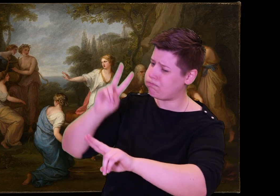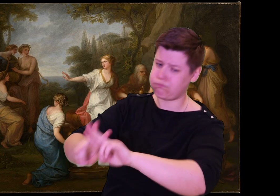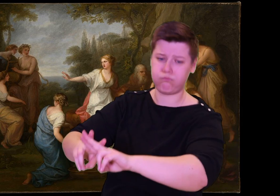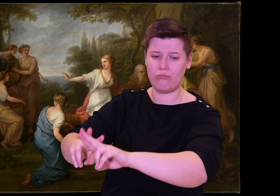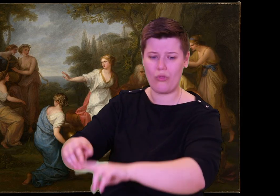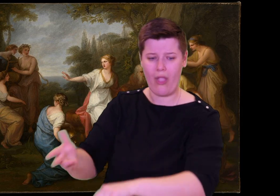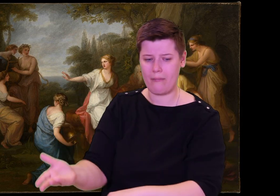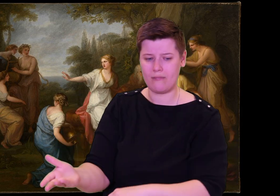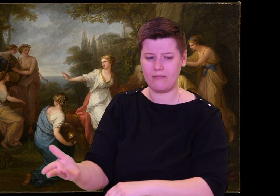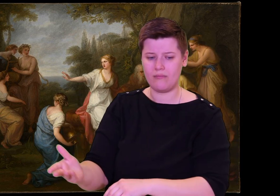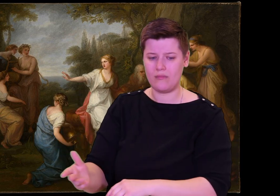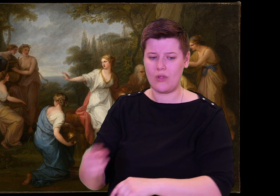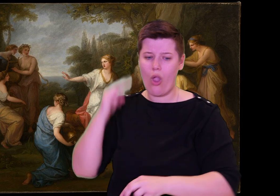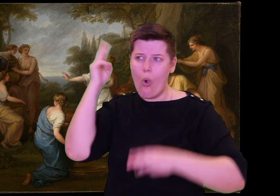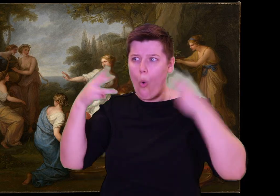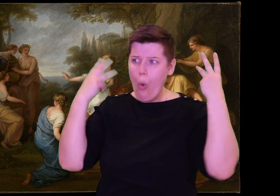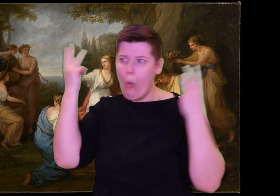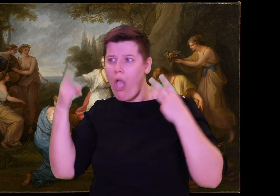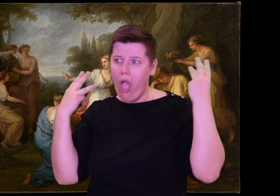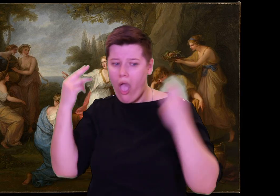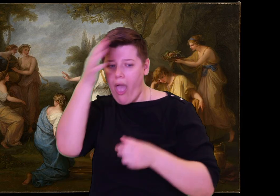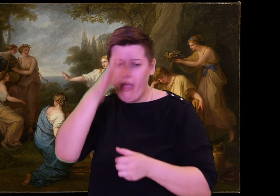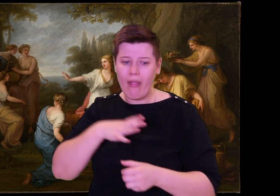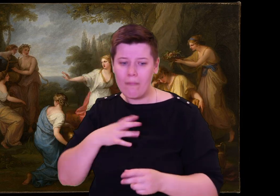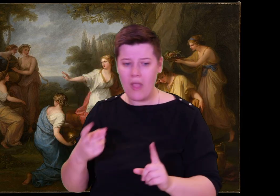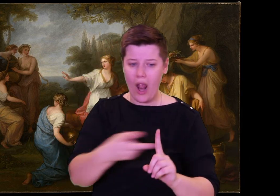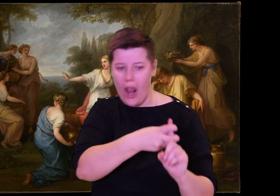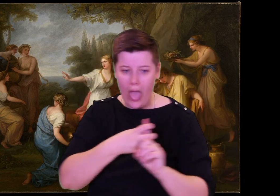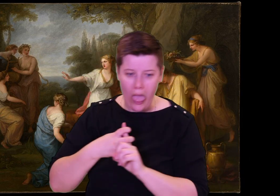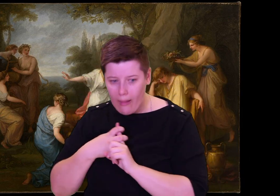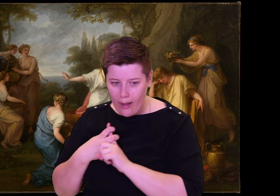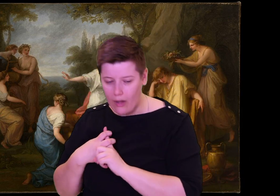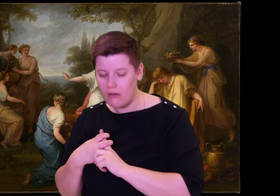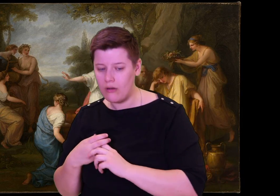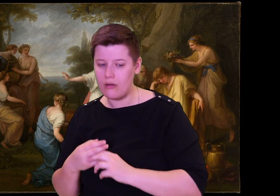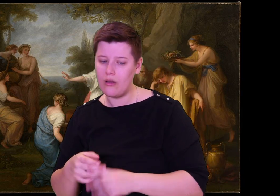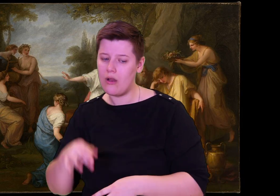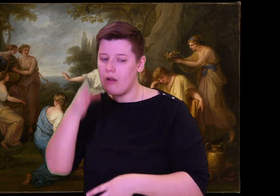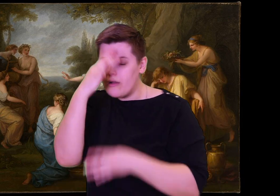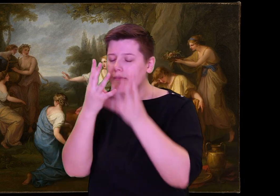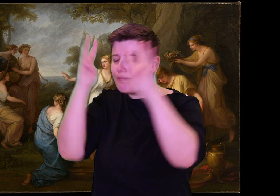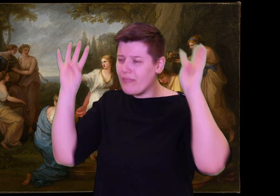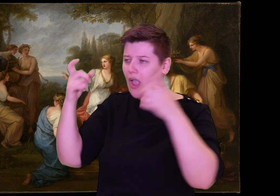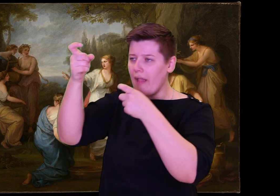think it will all come true, although I am no prophet.